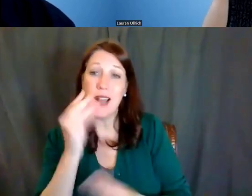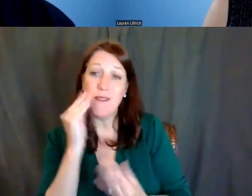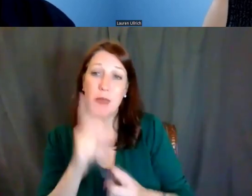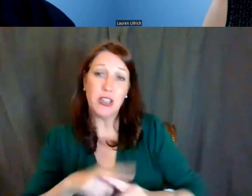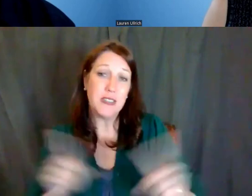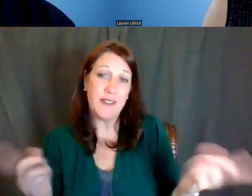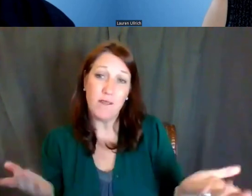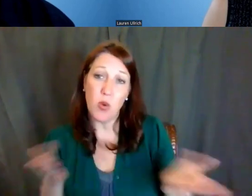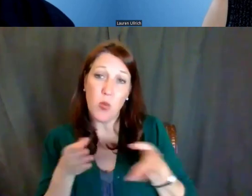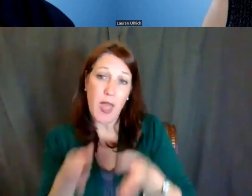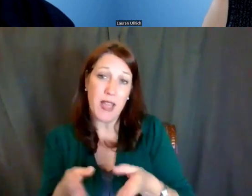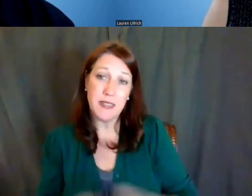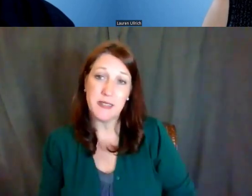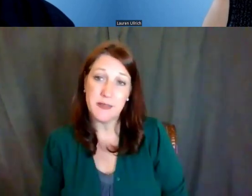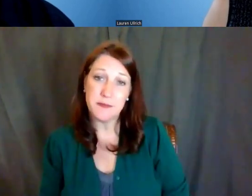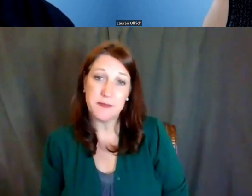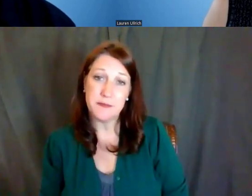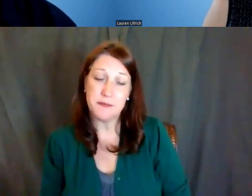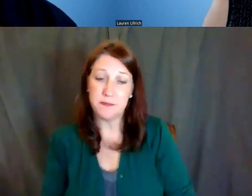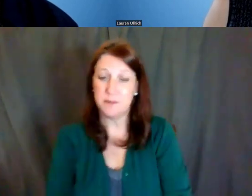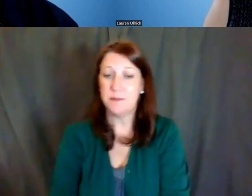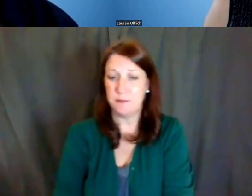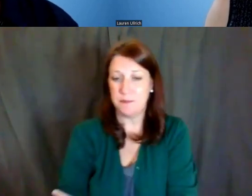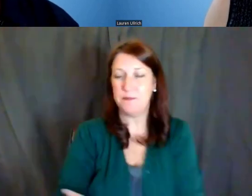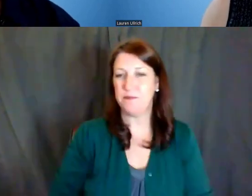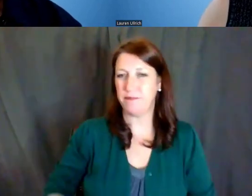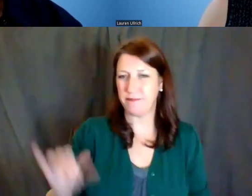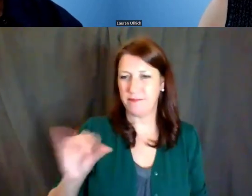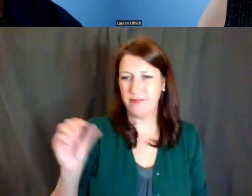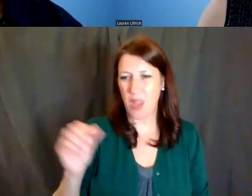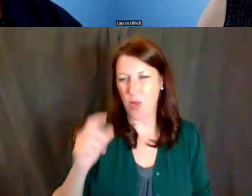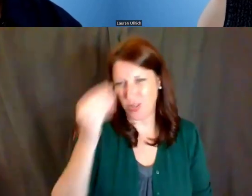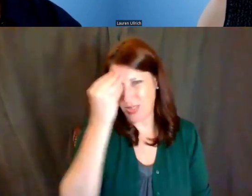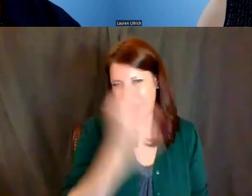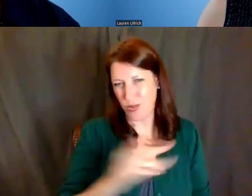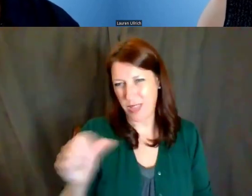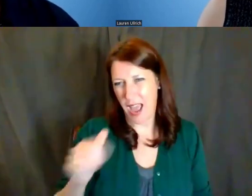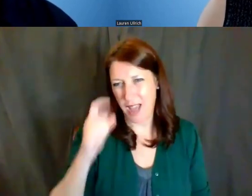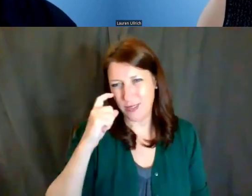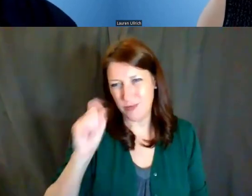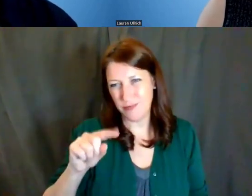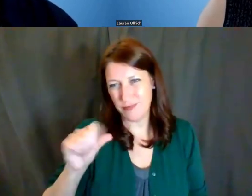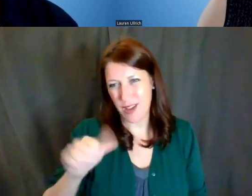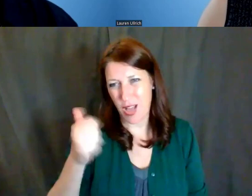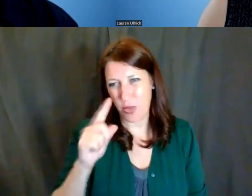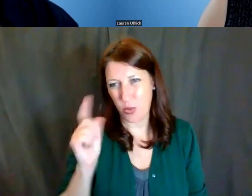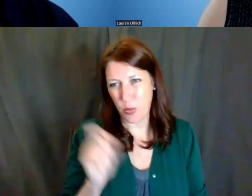Lisa Evans: Yeah, and I just wanted to point out, too, there was a question in the Q and A Box,